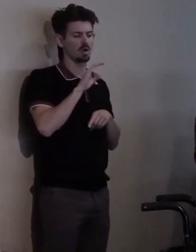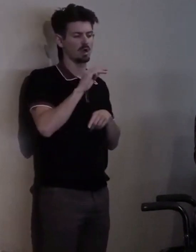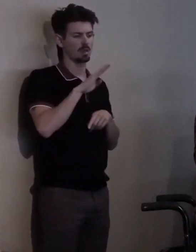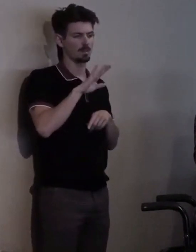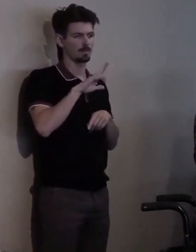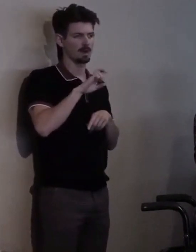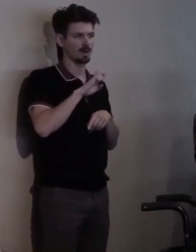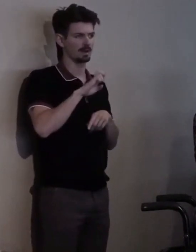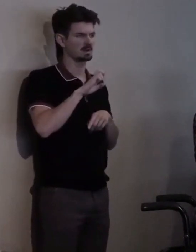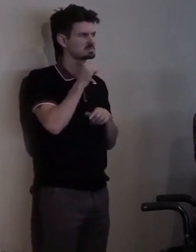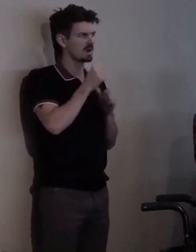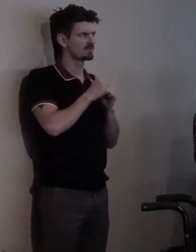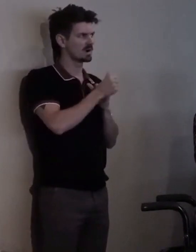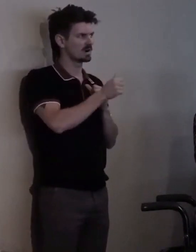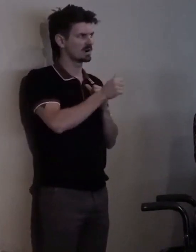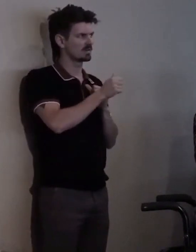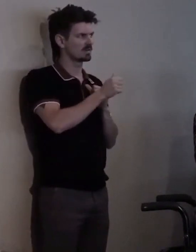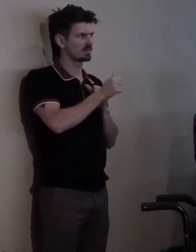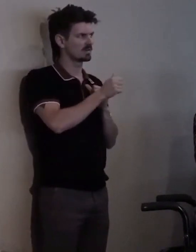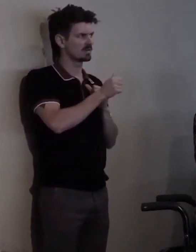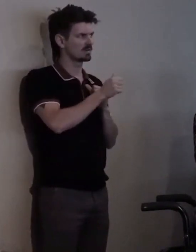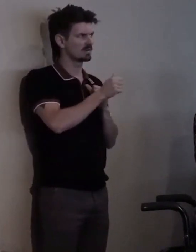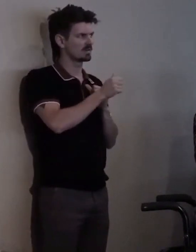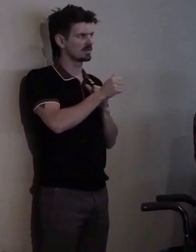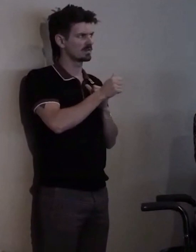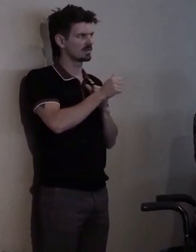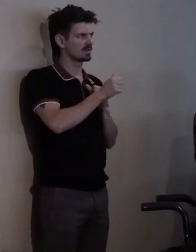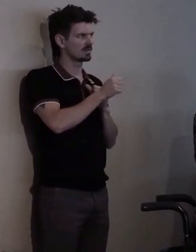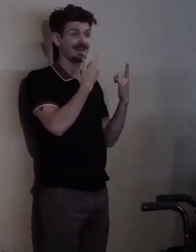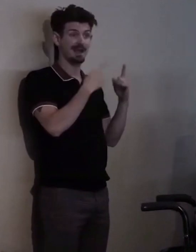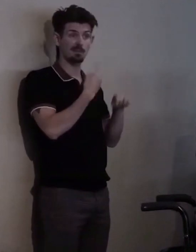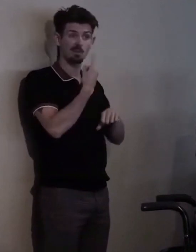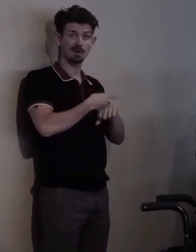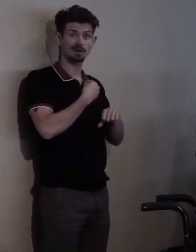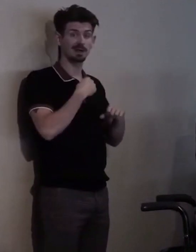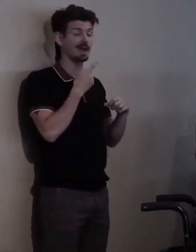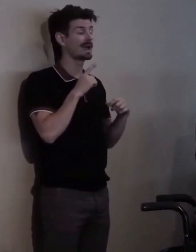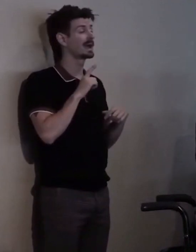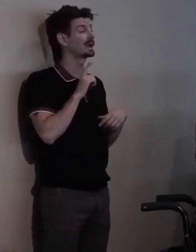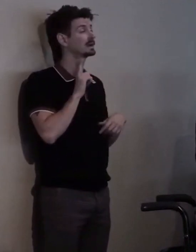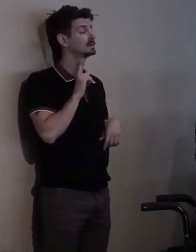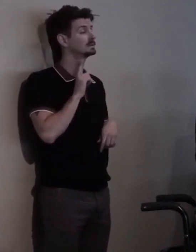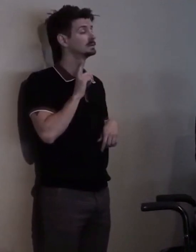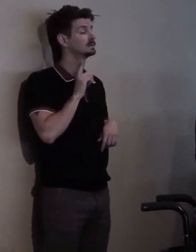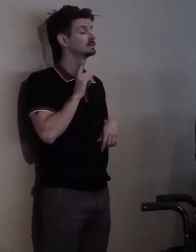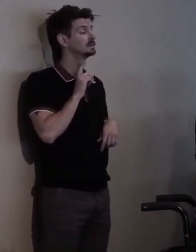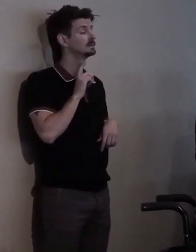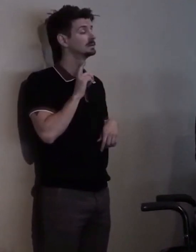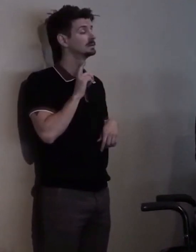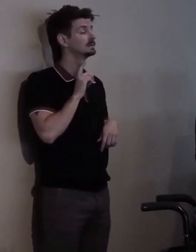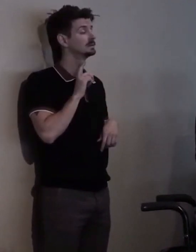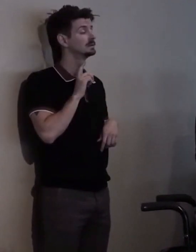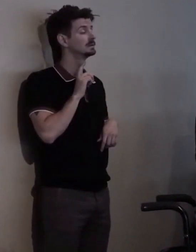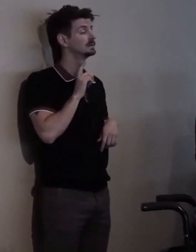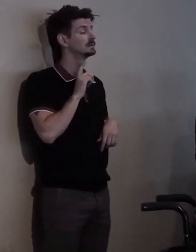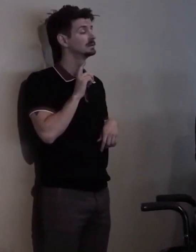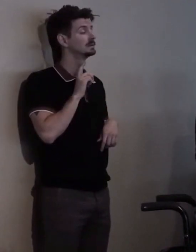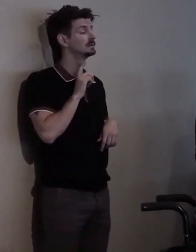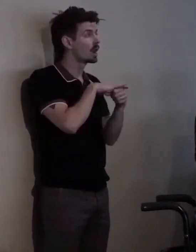And I ran into him on the sidewalk one day I was teaching ESL and freshman comp,